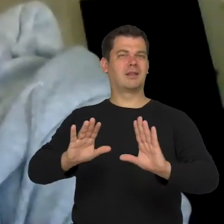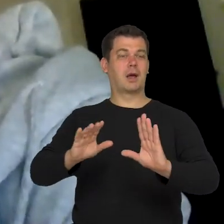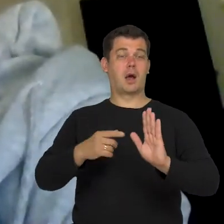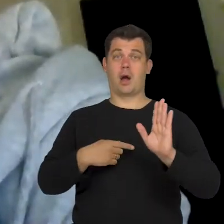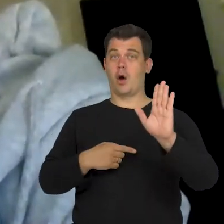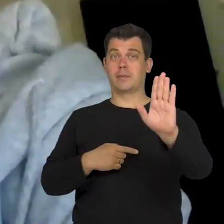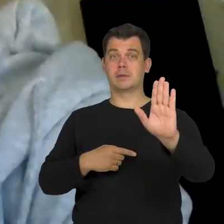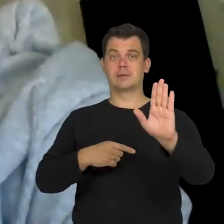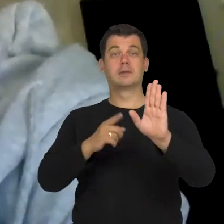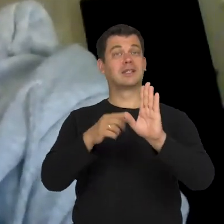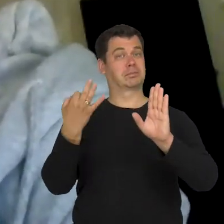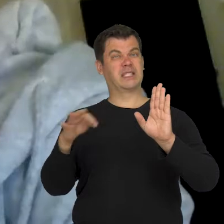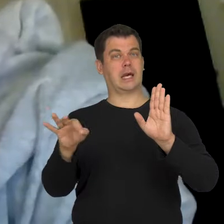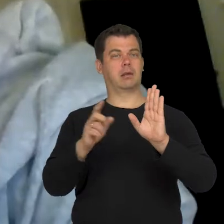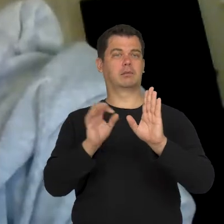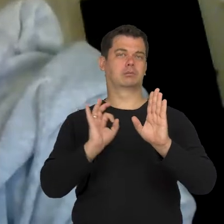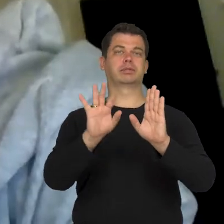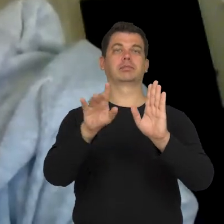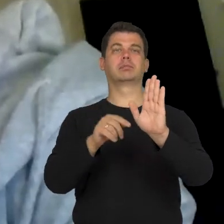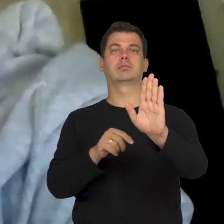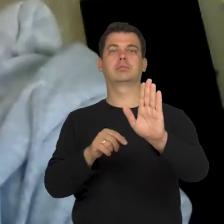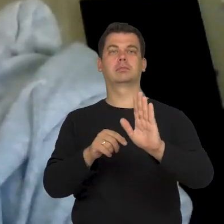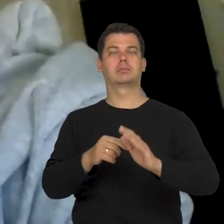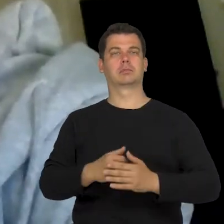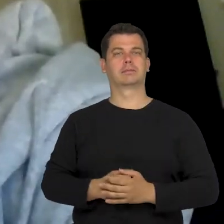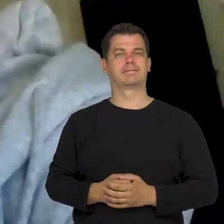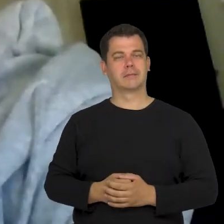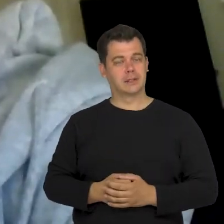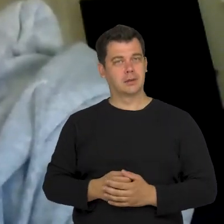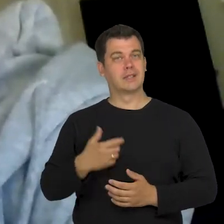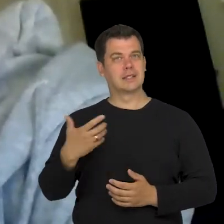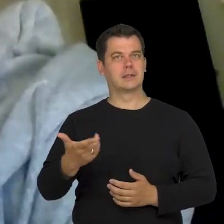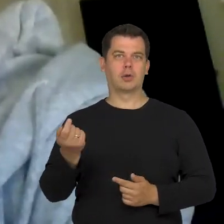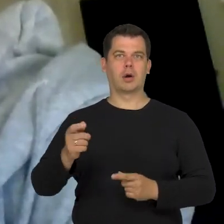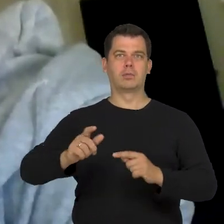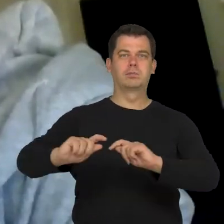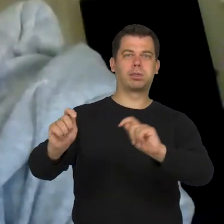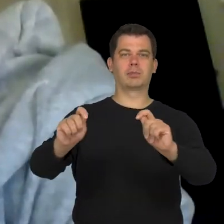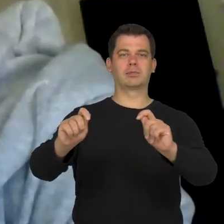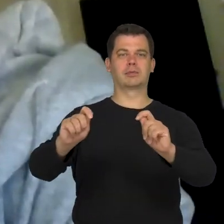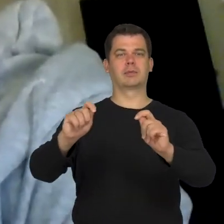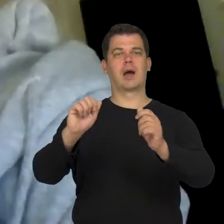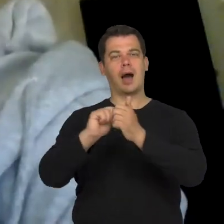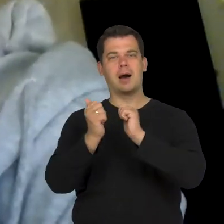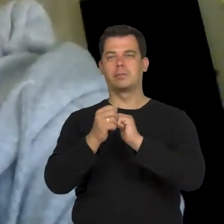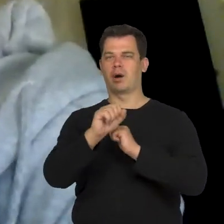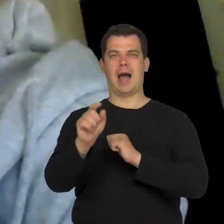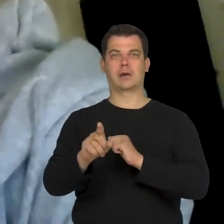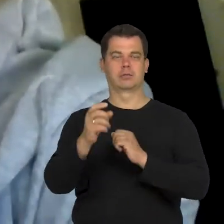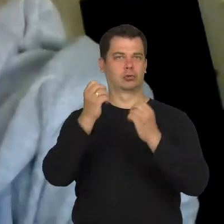is in art done on purpose in that case. To even create a type of visual shock.